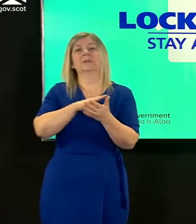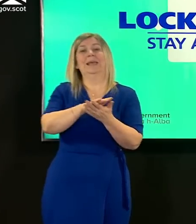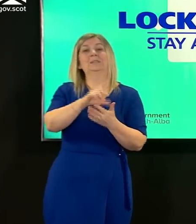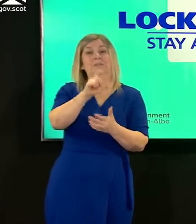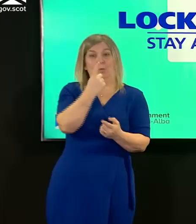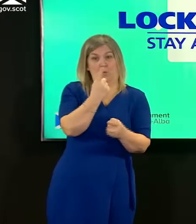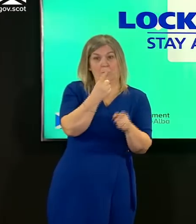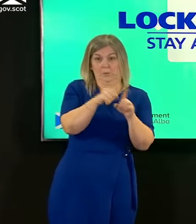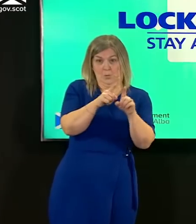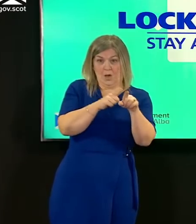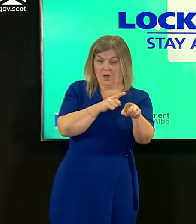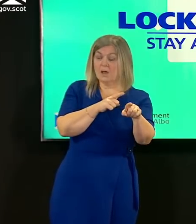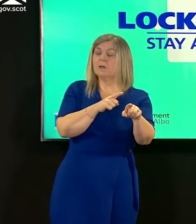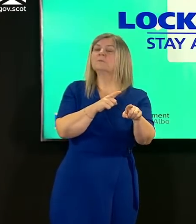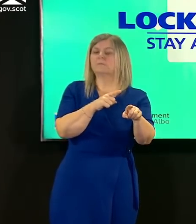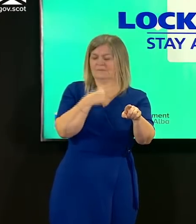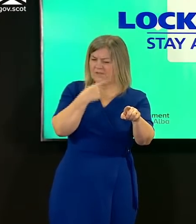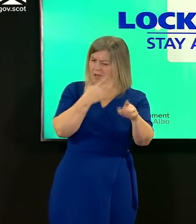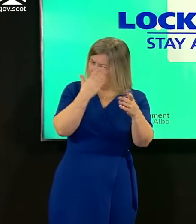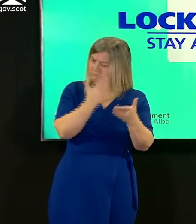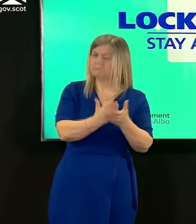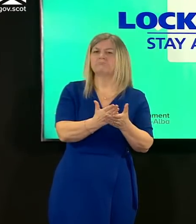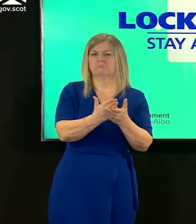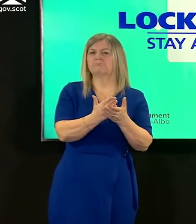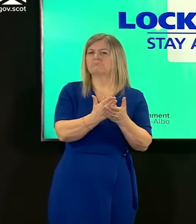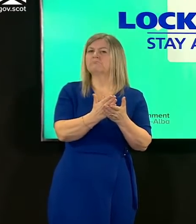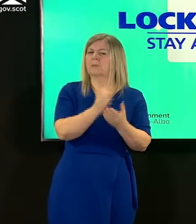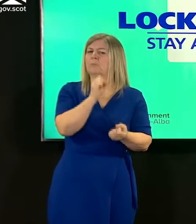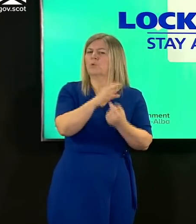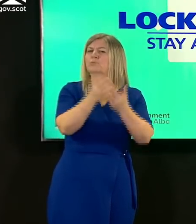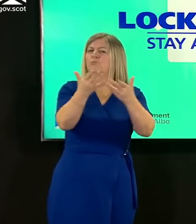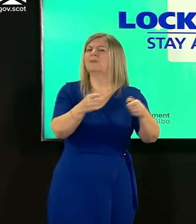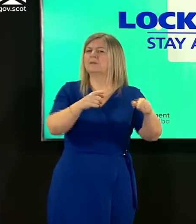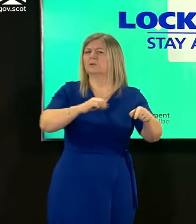has given me their reassurance that they will be implementing the guidance now